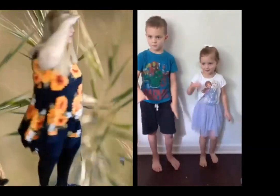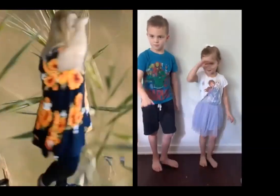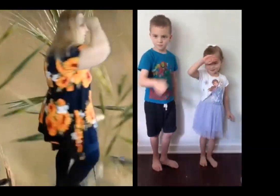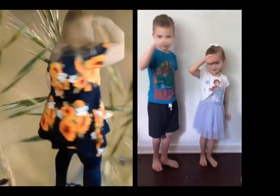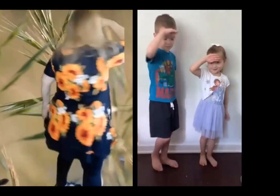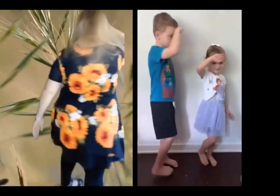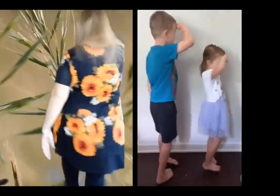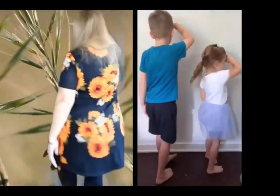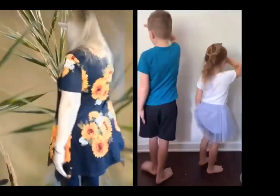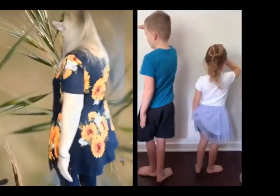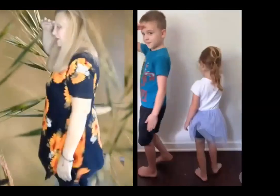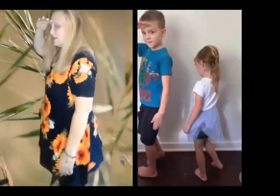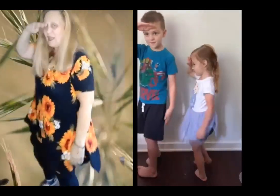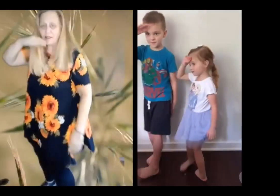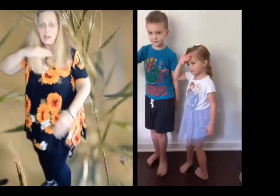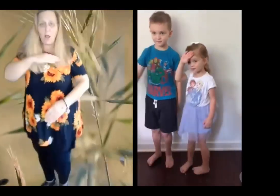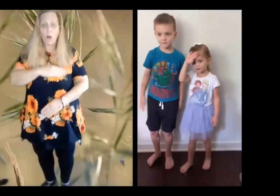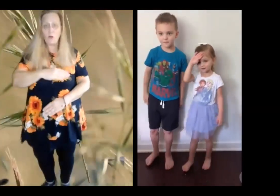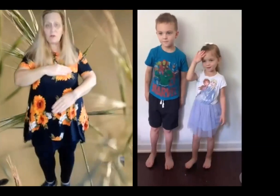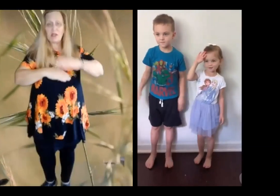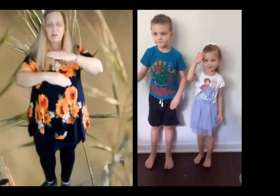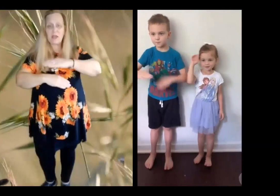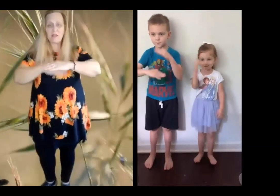Turns around to view this land. Oats, peas, beans and barley grow. Oats, peas, beans and barley grow